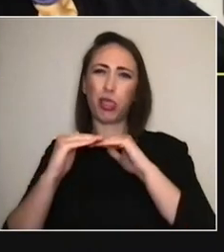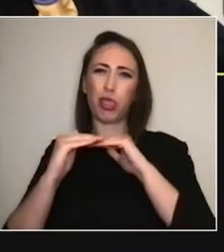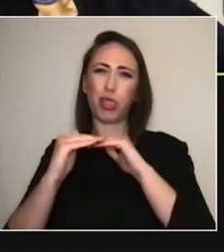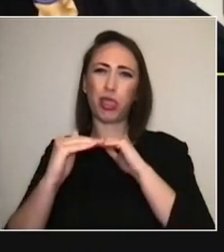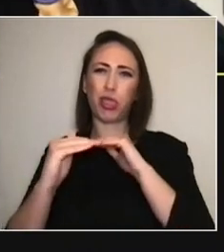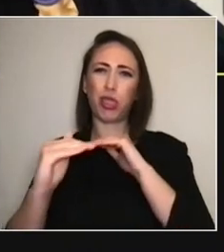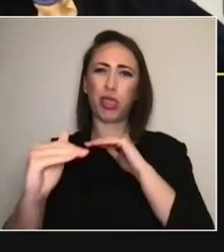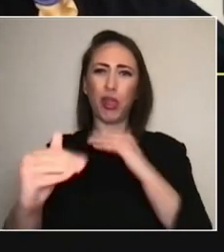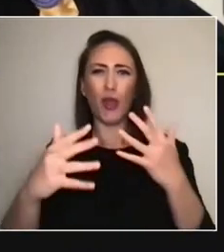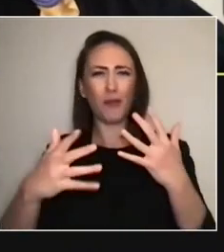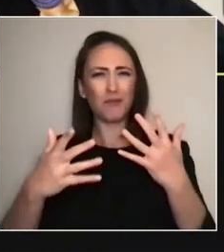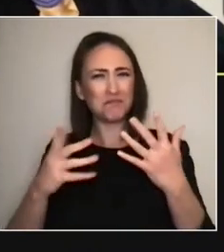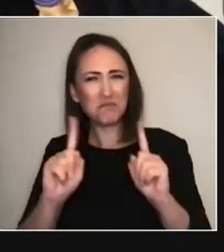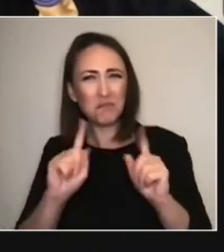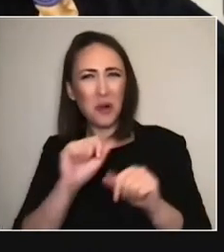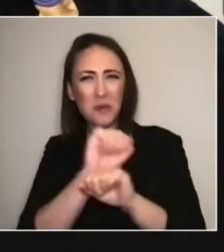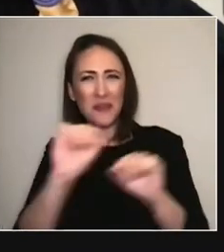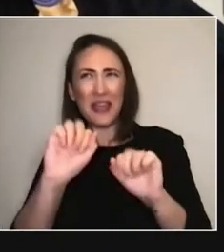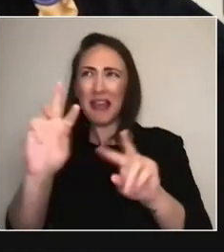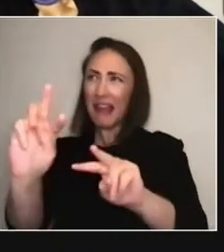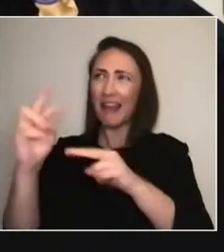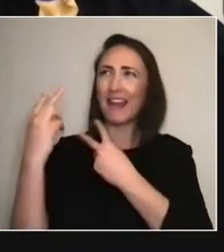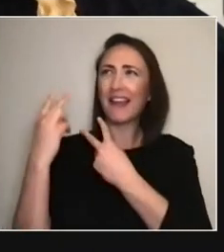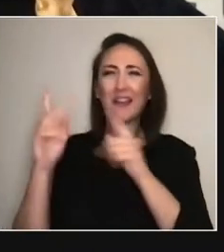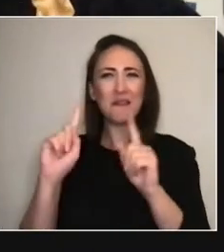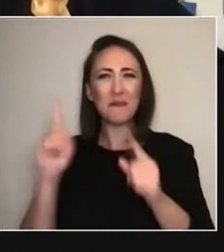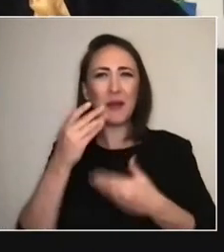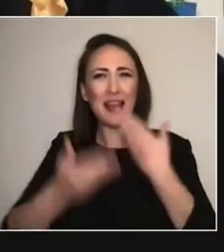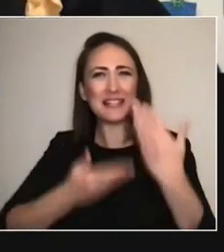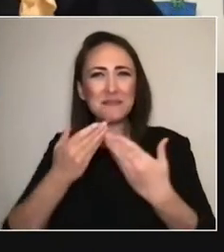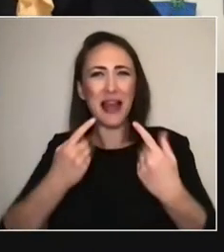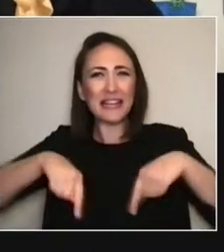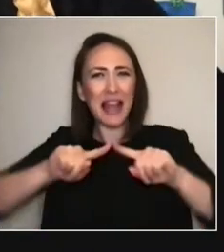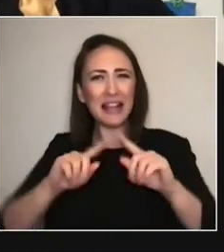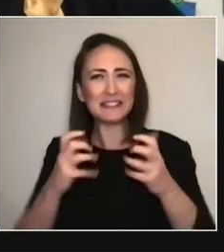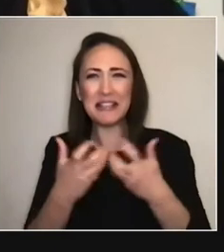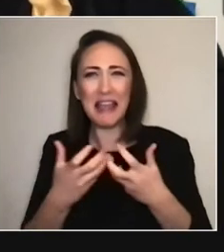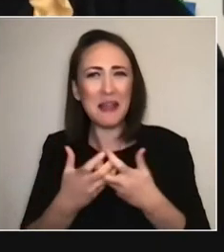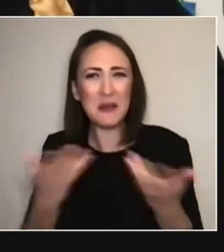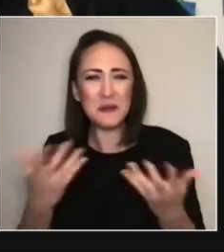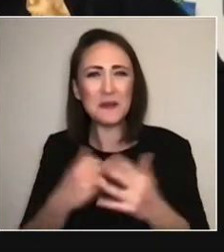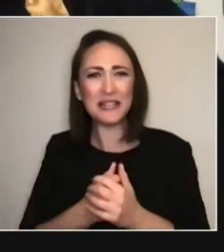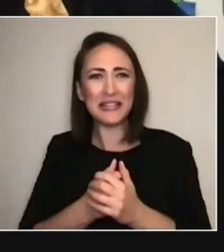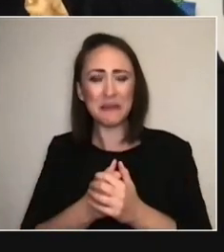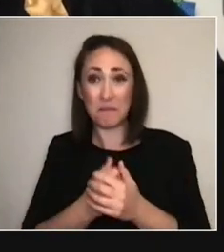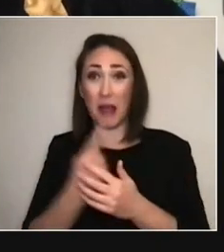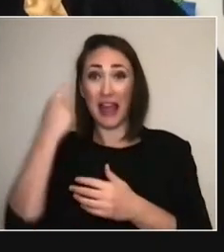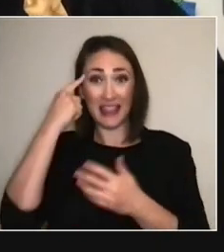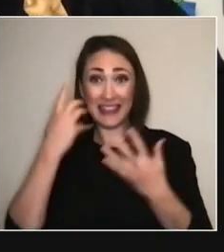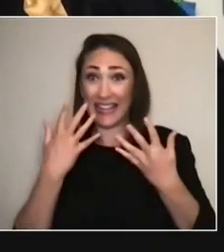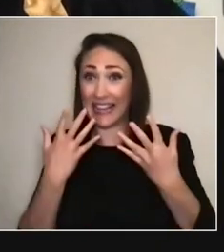We've been managing and enacting, that we're definitely right in the unknown.